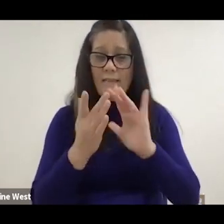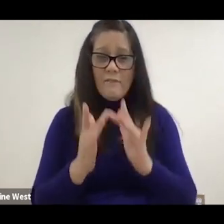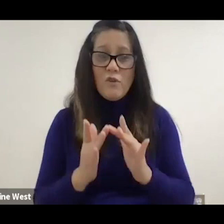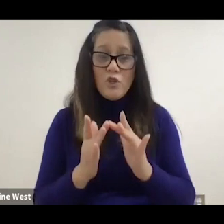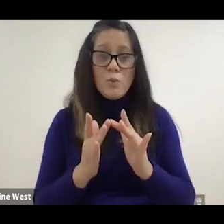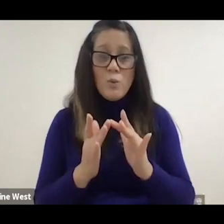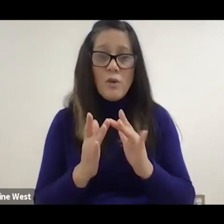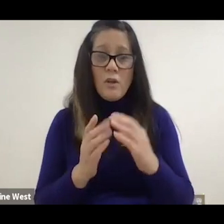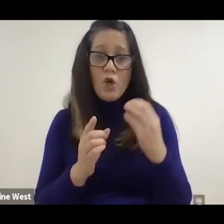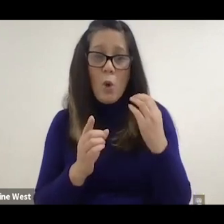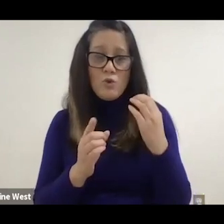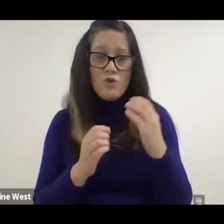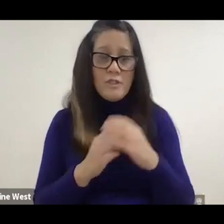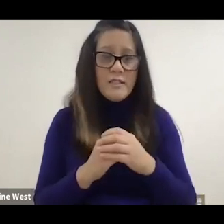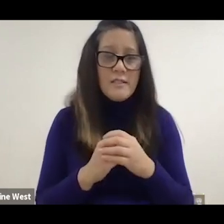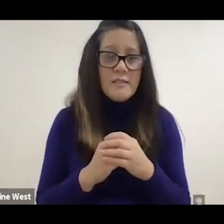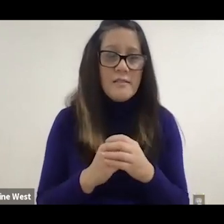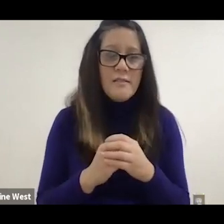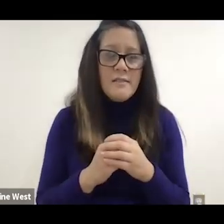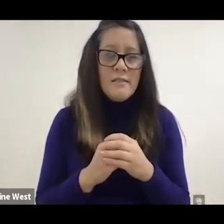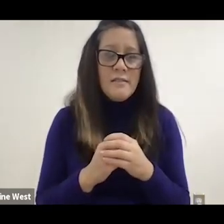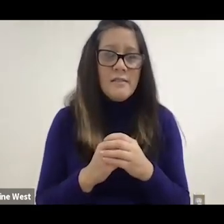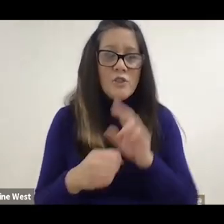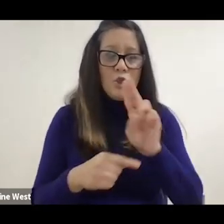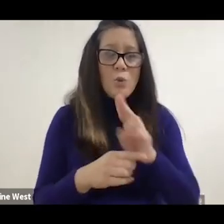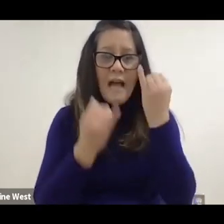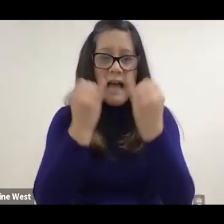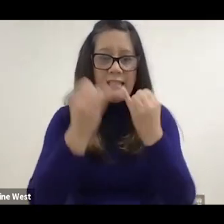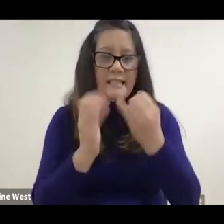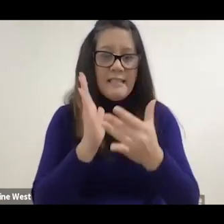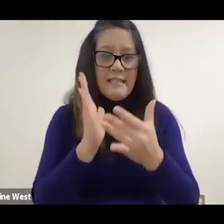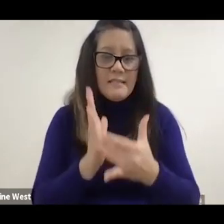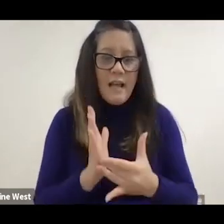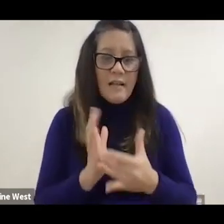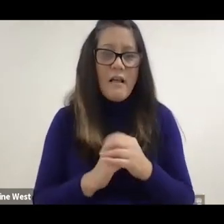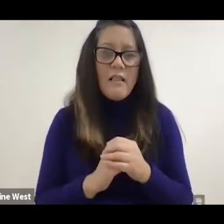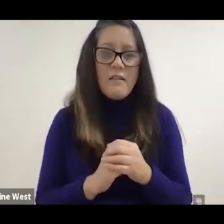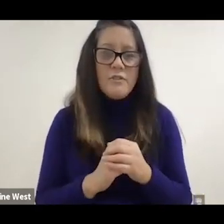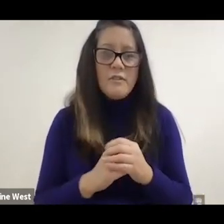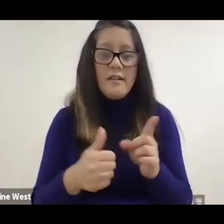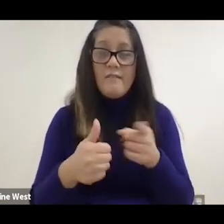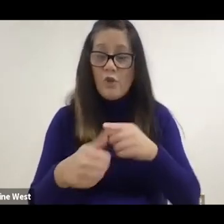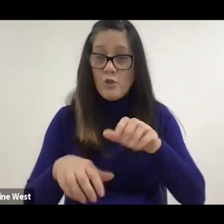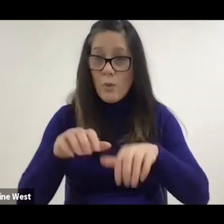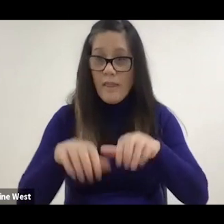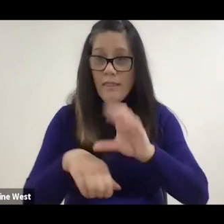was to use ideas and technology, by first on board computing later with smart phone